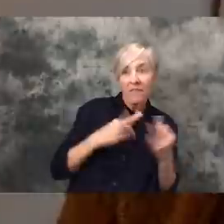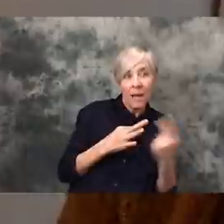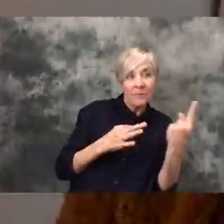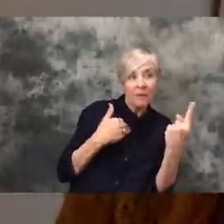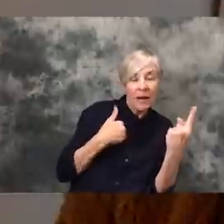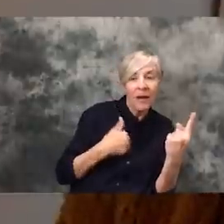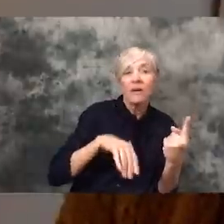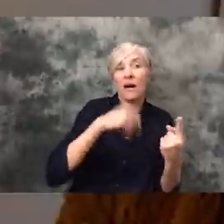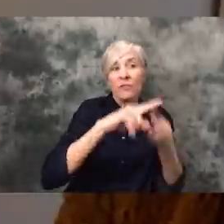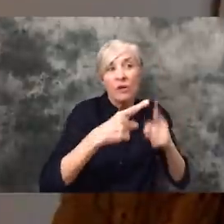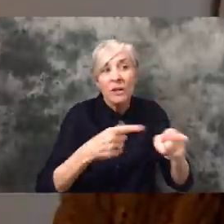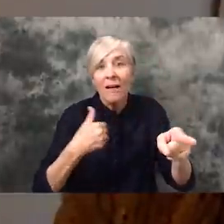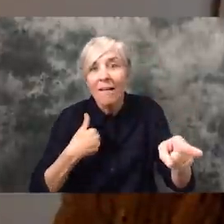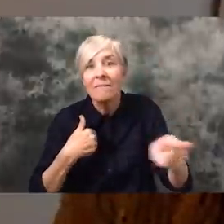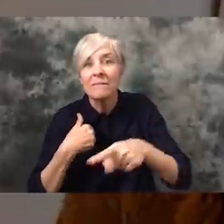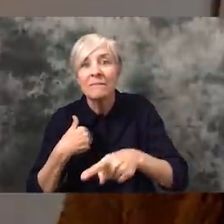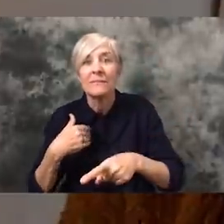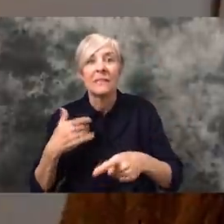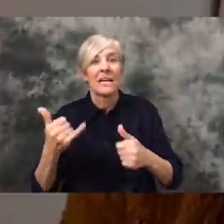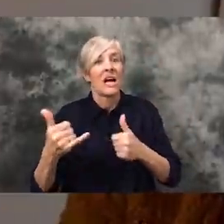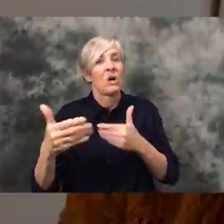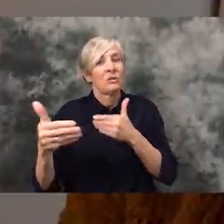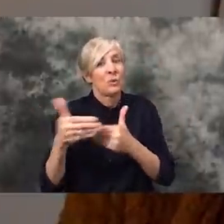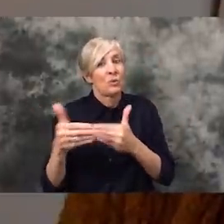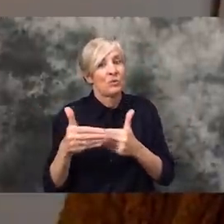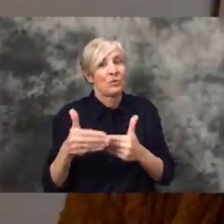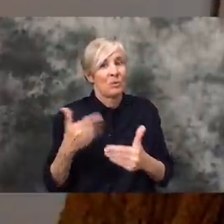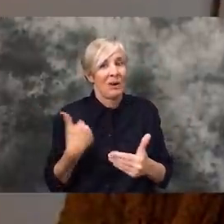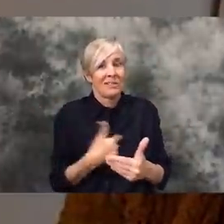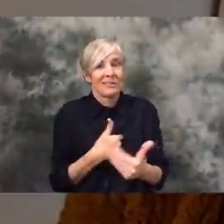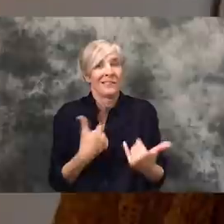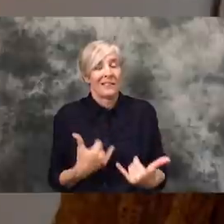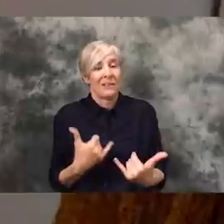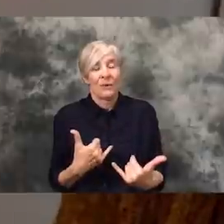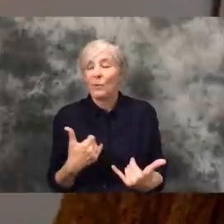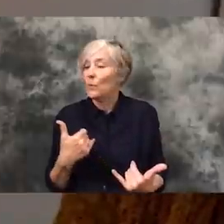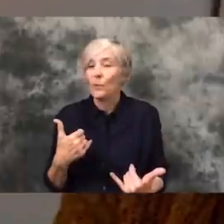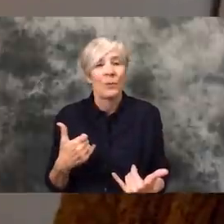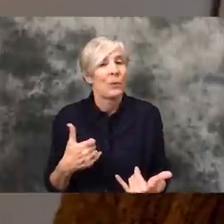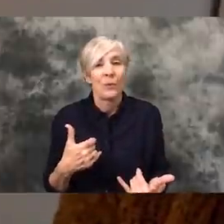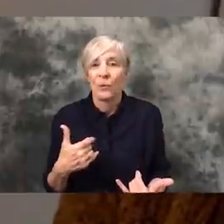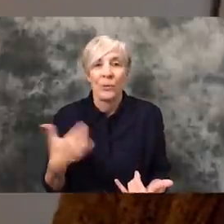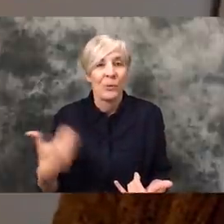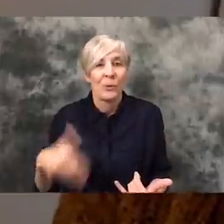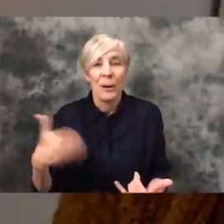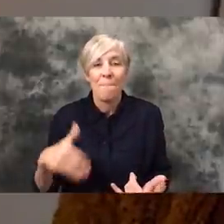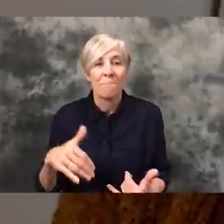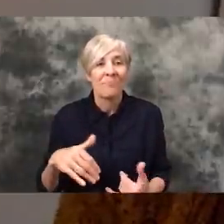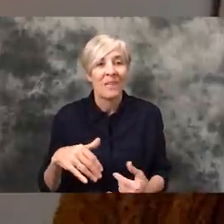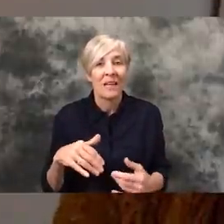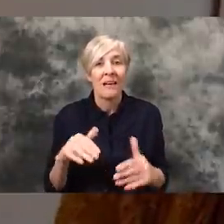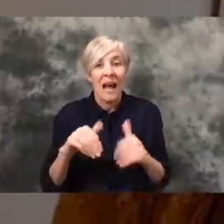getting a lot closer to home. And it's making these measures that we're